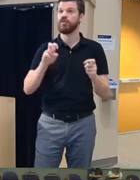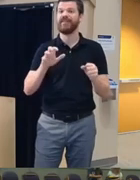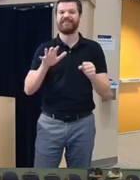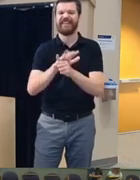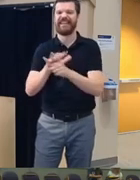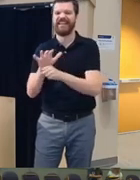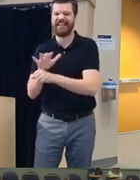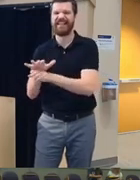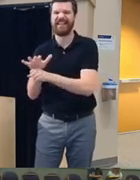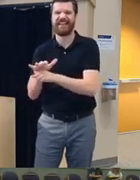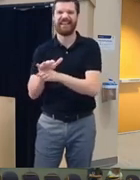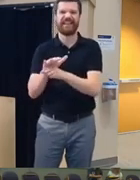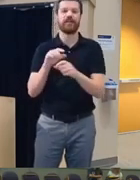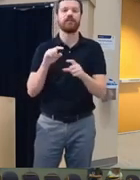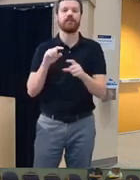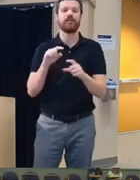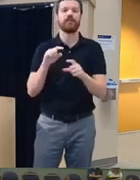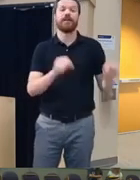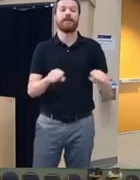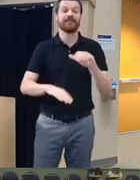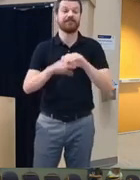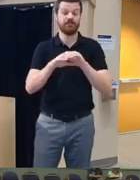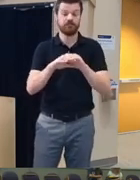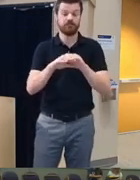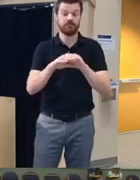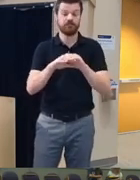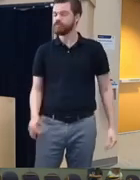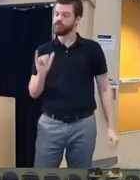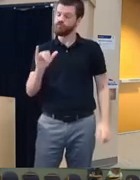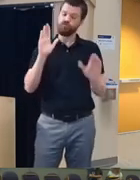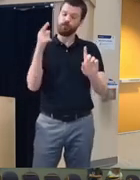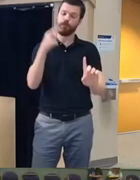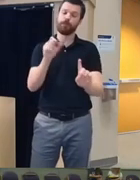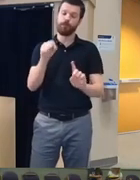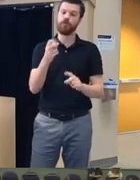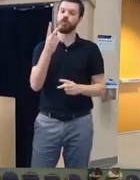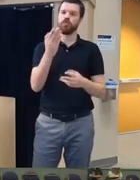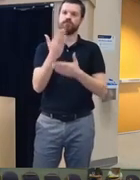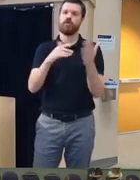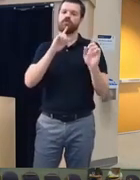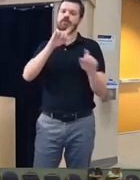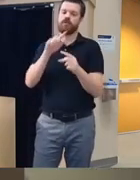those gaps and expand capacity right that's an outstanding point so two-part response to that